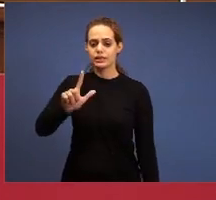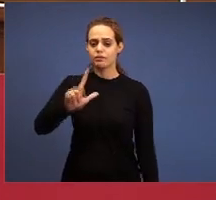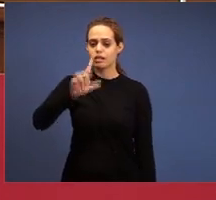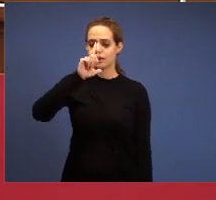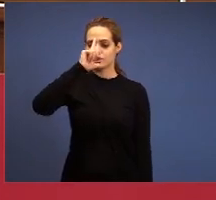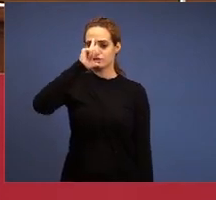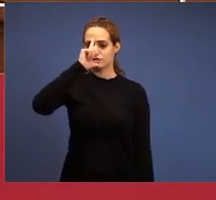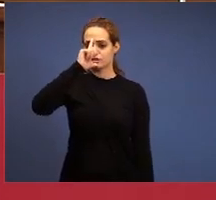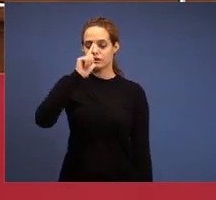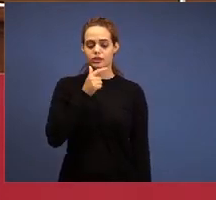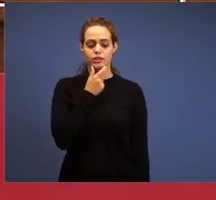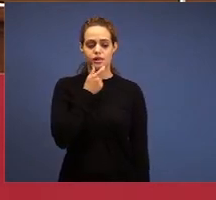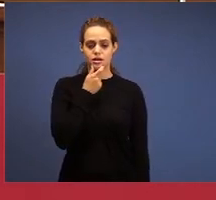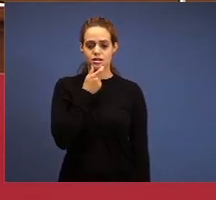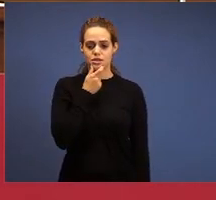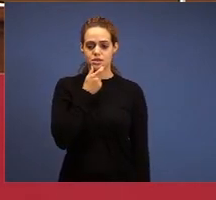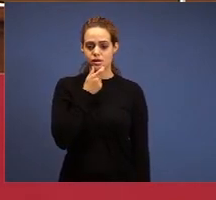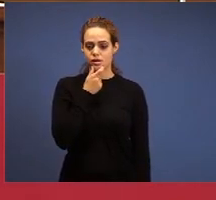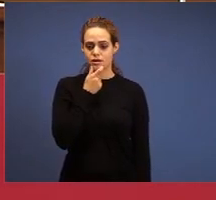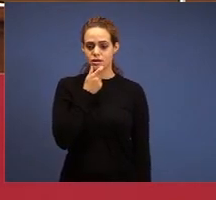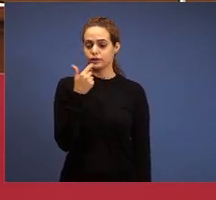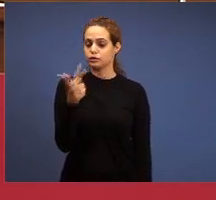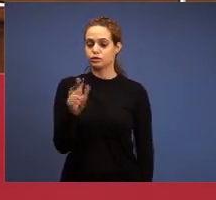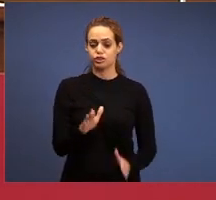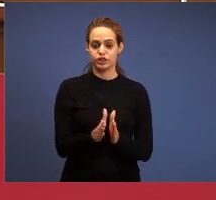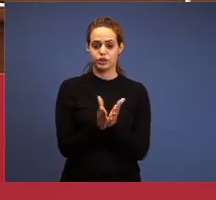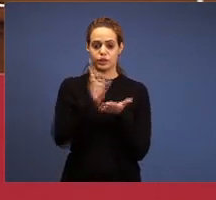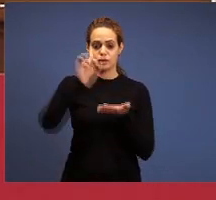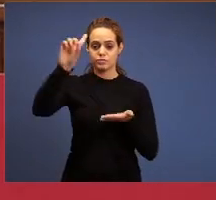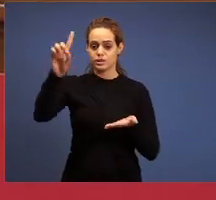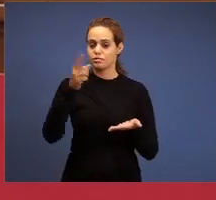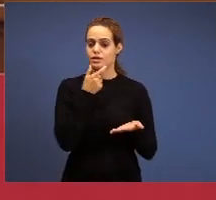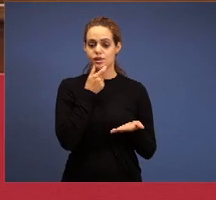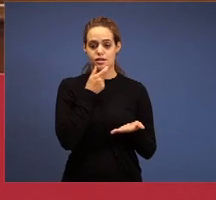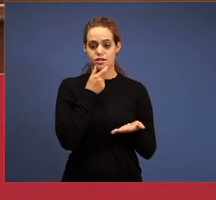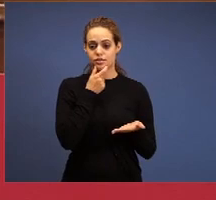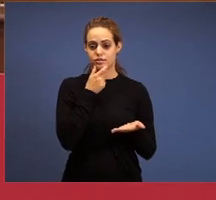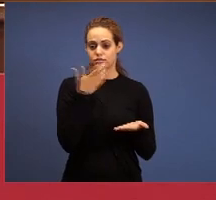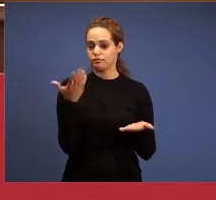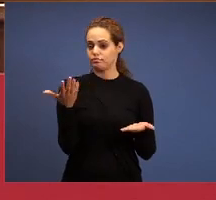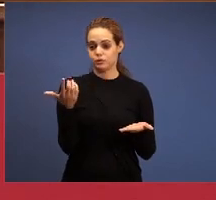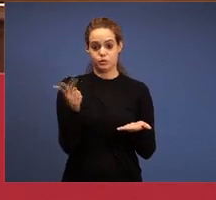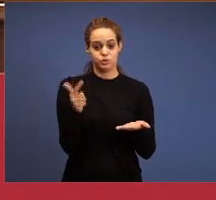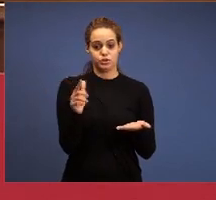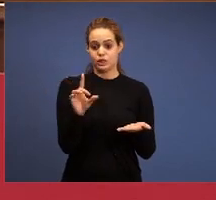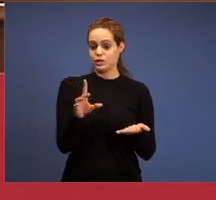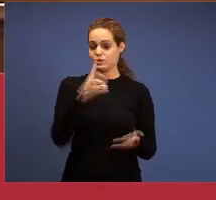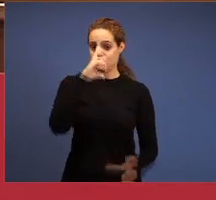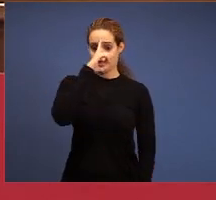there's no Bible in English, it’s in Latin, the New Testament writings went to Latin,